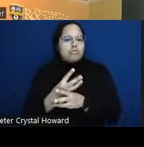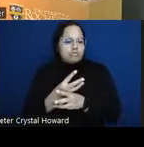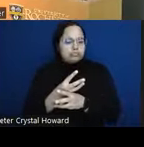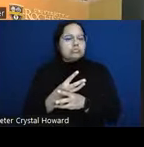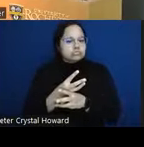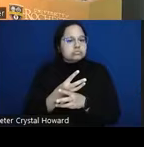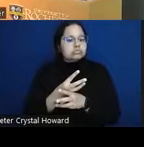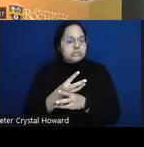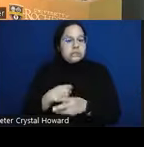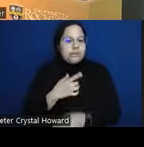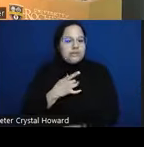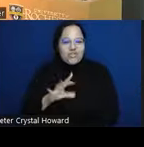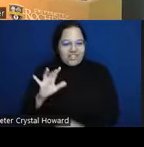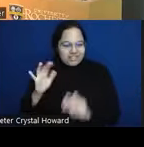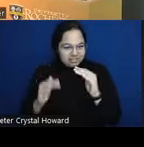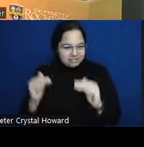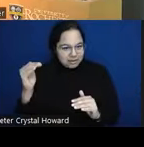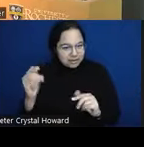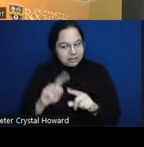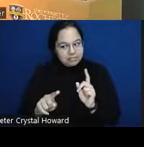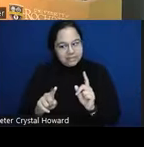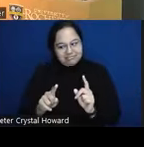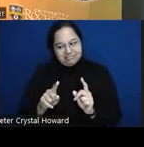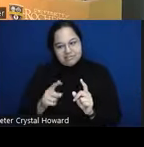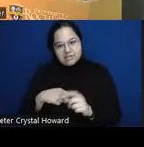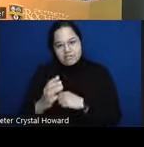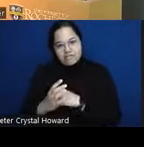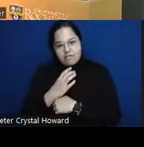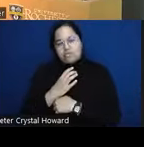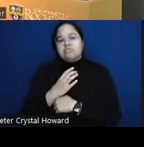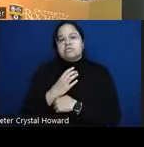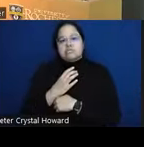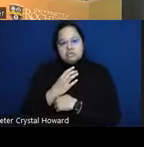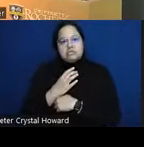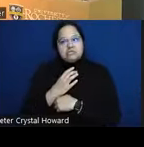a position where as a as a basic consequence of the way that fractions work you saw the math it's